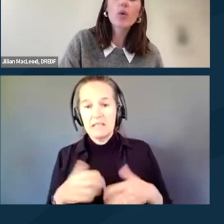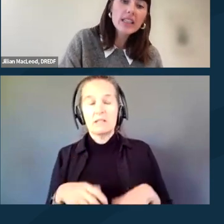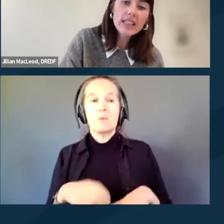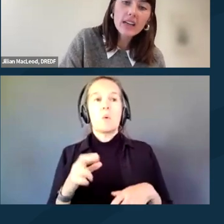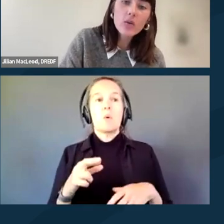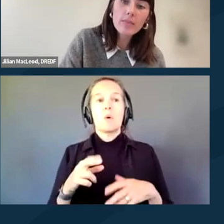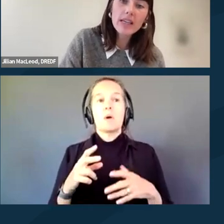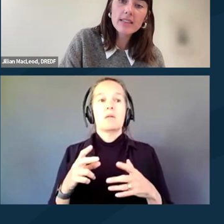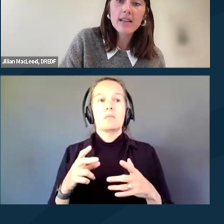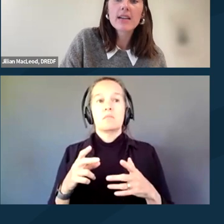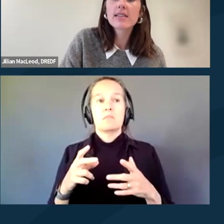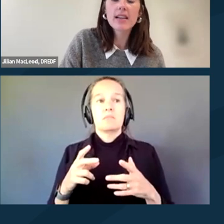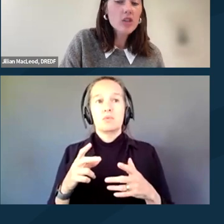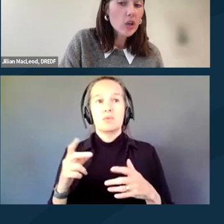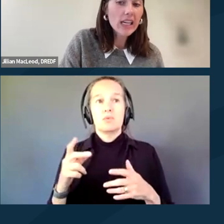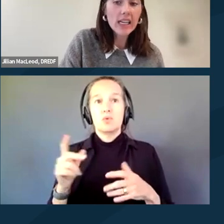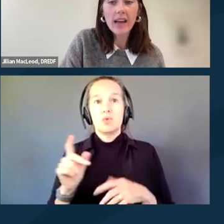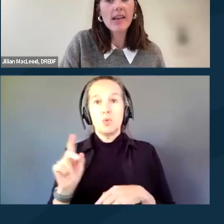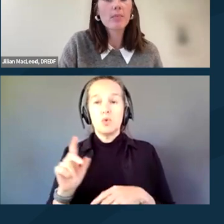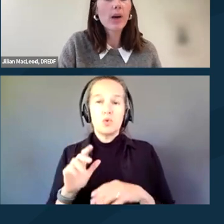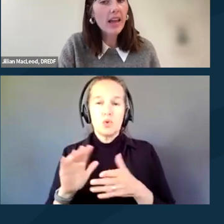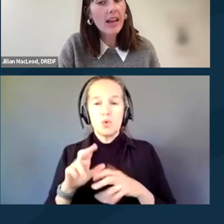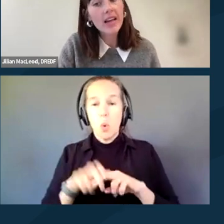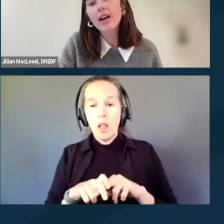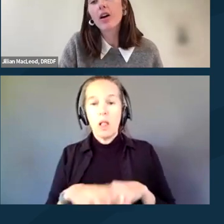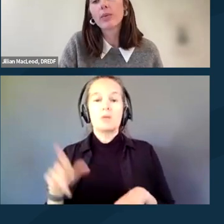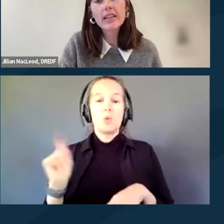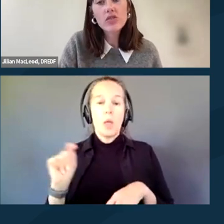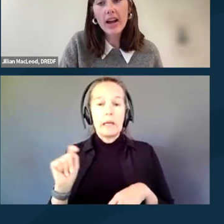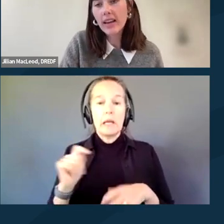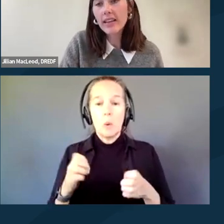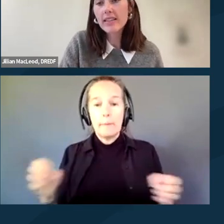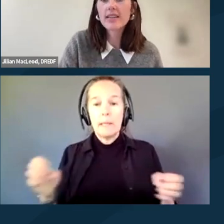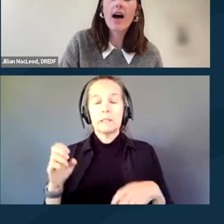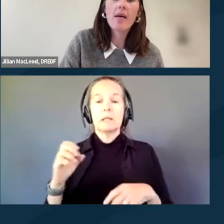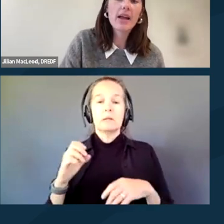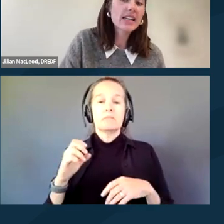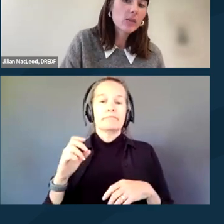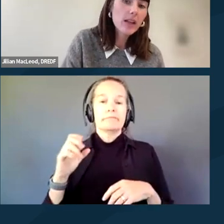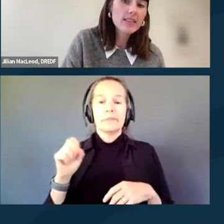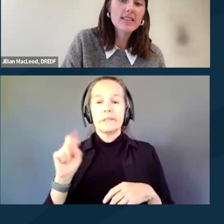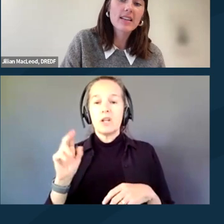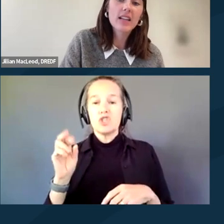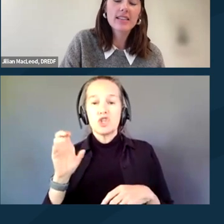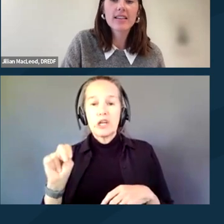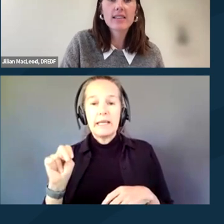toileting equipment, sunscreen, an umbrella, a rain jacket, and earplugs and sunglasses